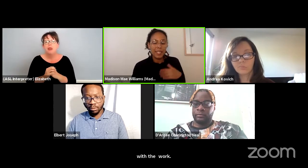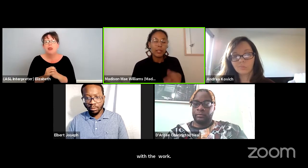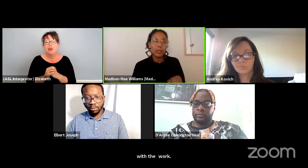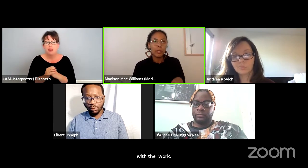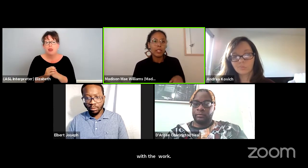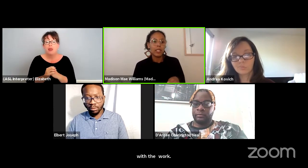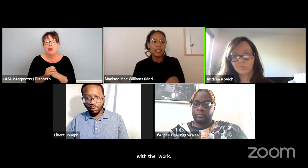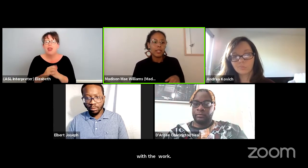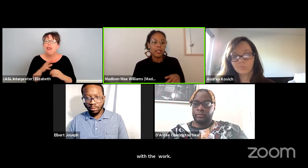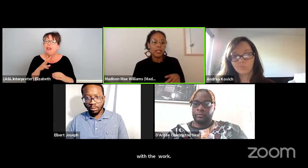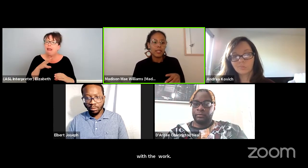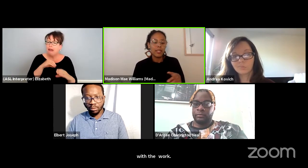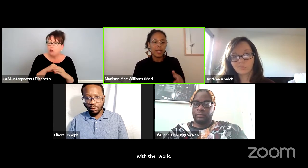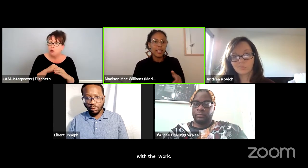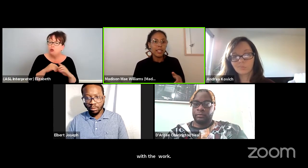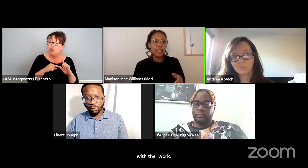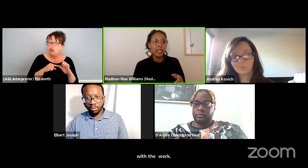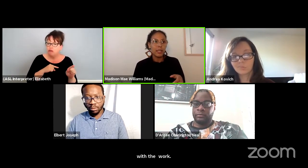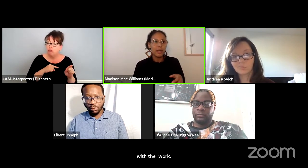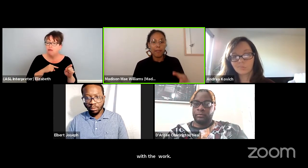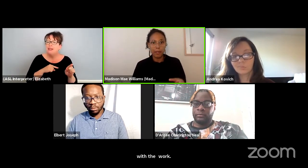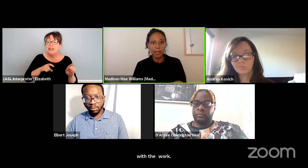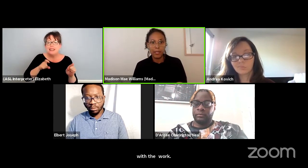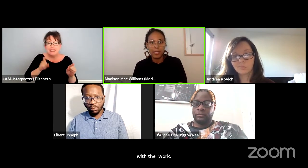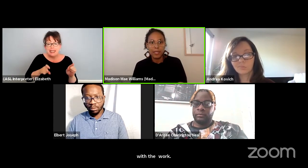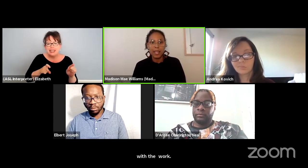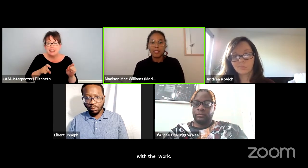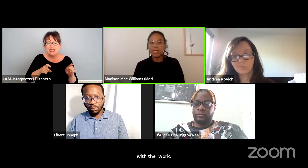inclusion needs effort.